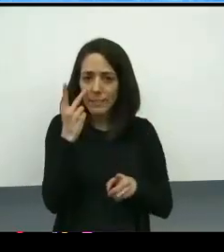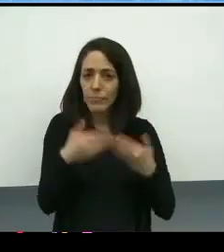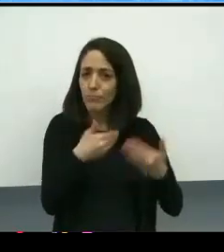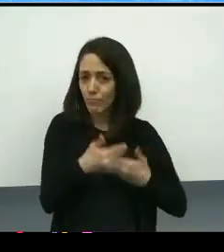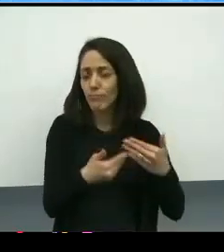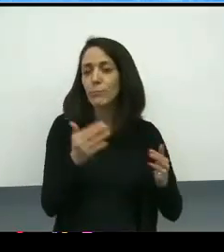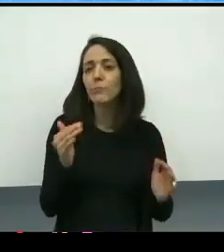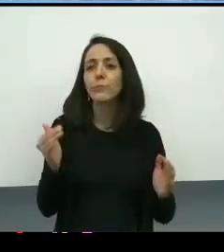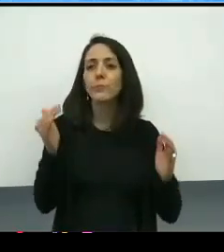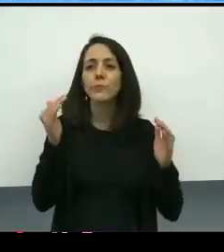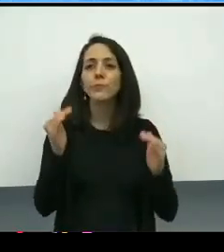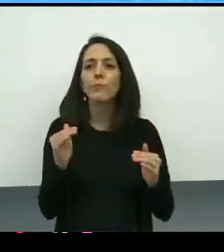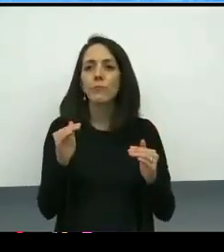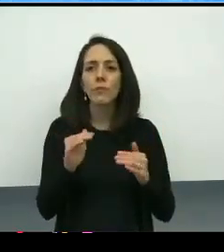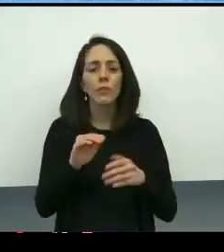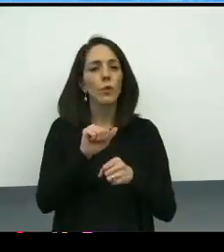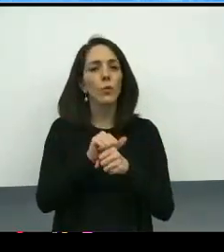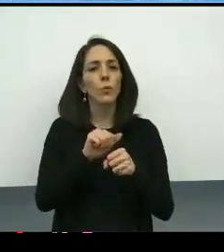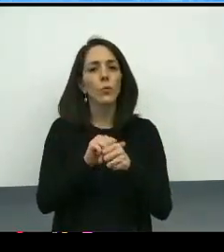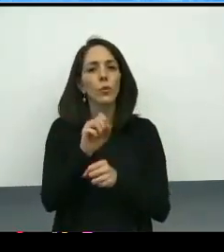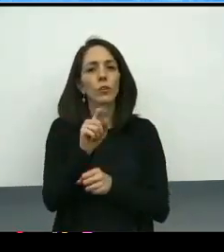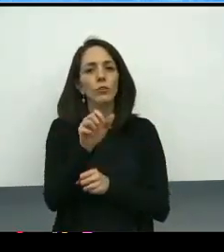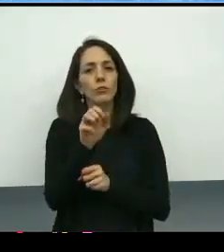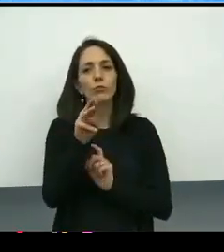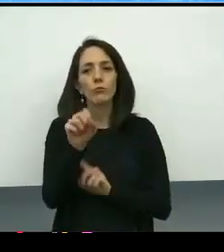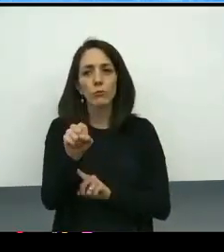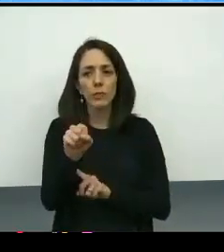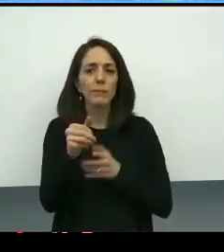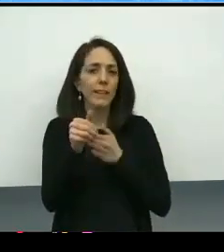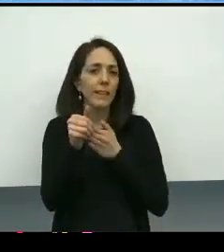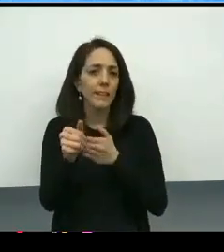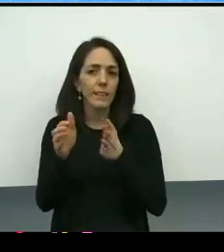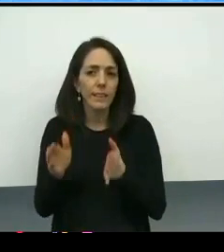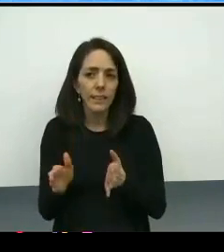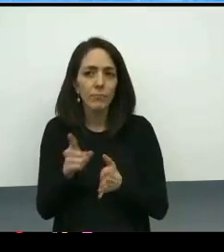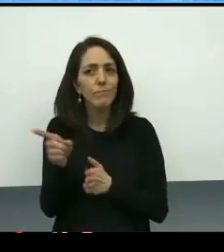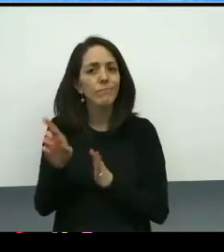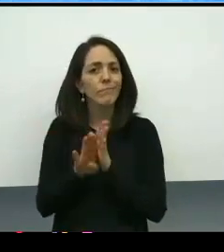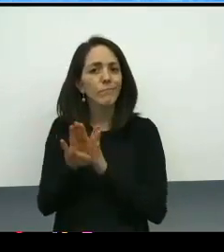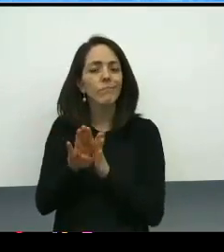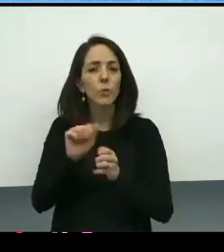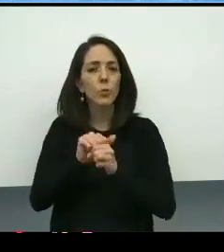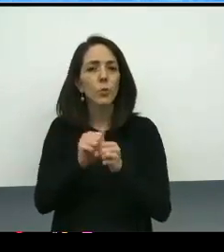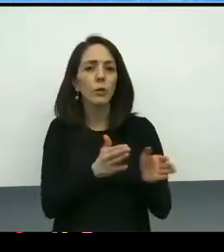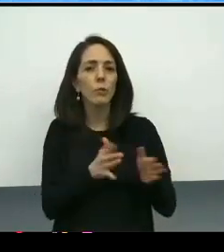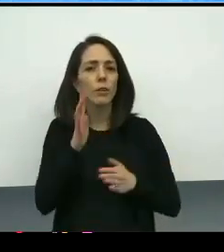and the managerial leads for those groups who are developing work plans to meet the recommendations